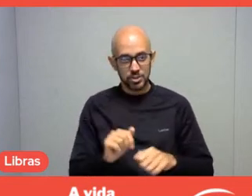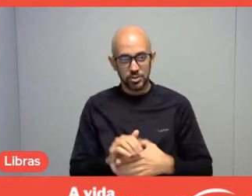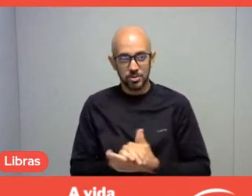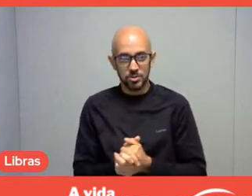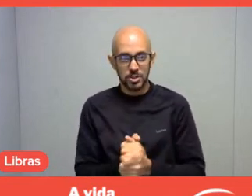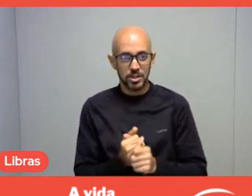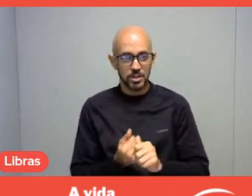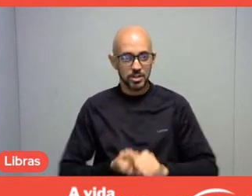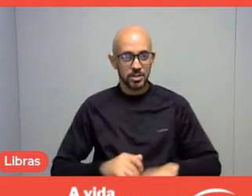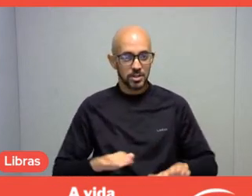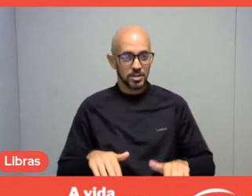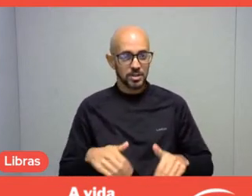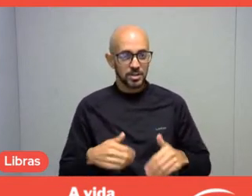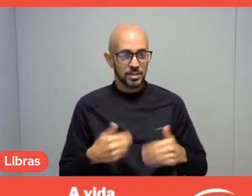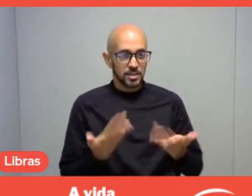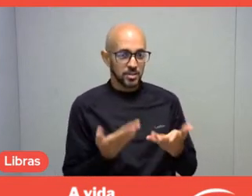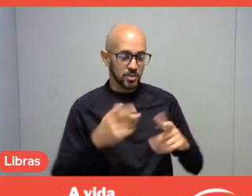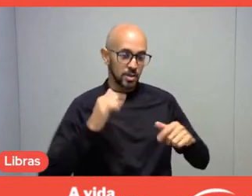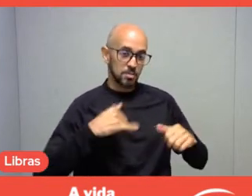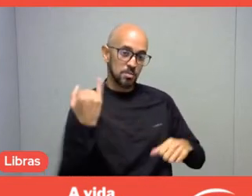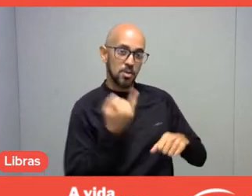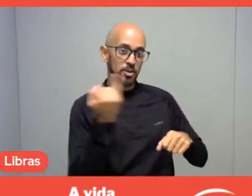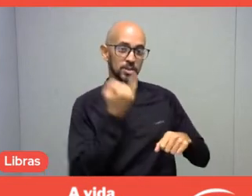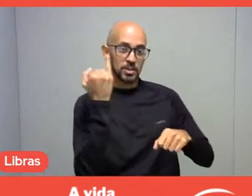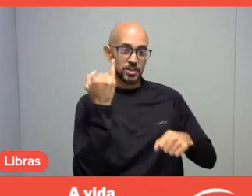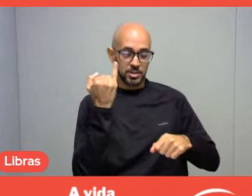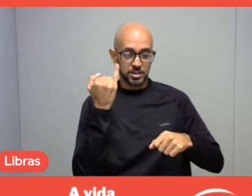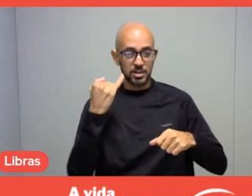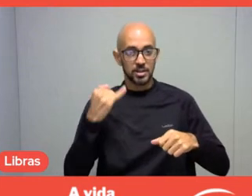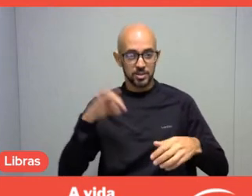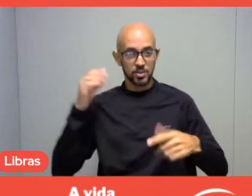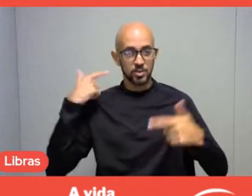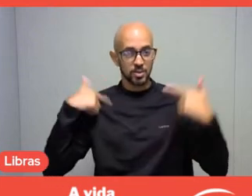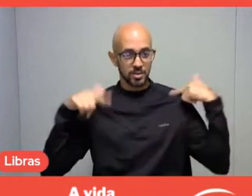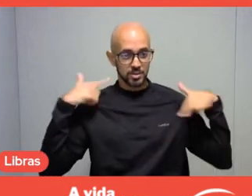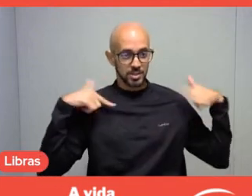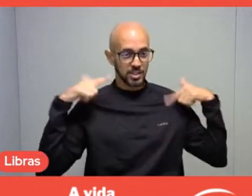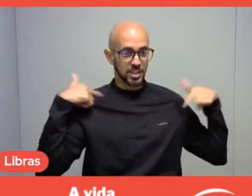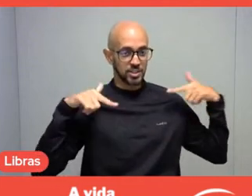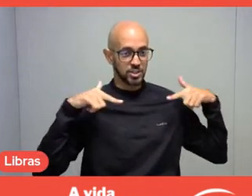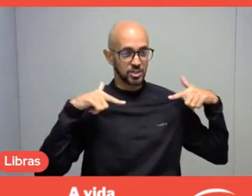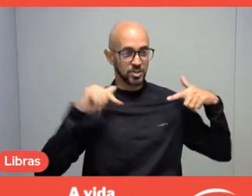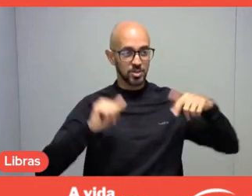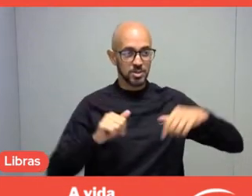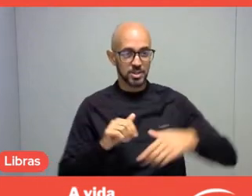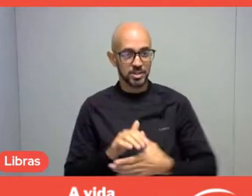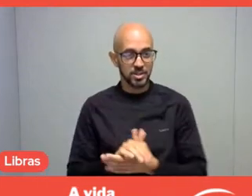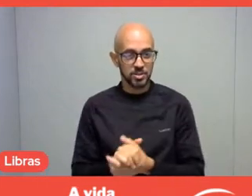in my case, leaving the university and going to the field. I am talking to you now from Ibitinga city,